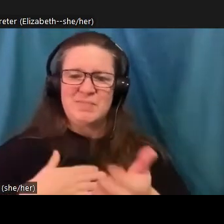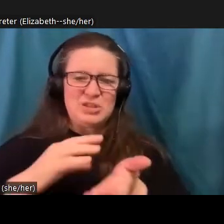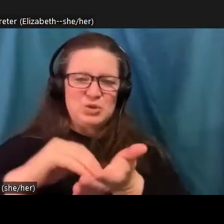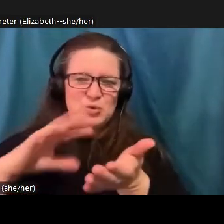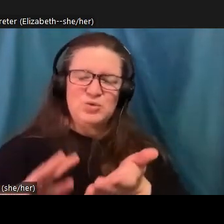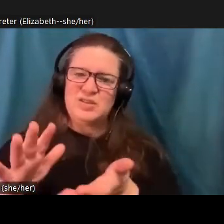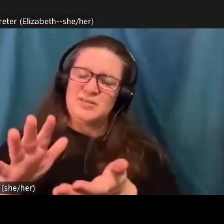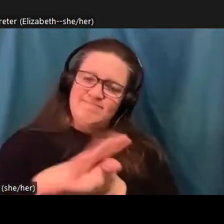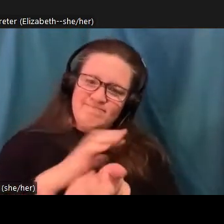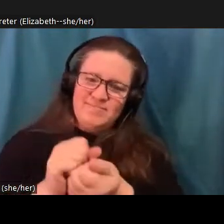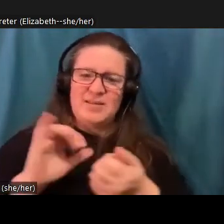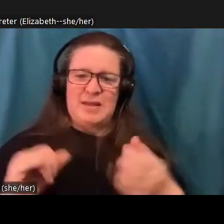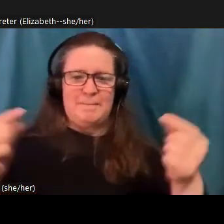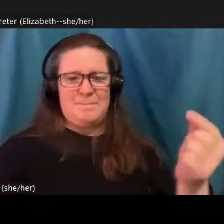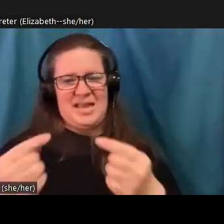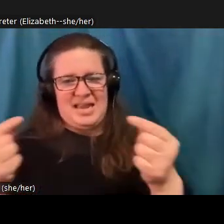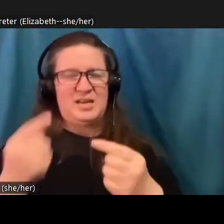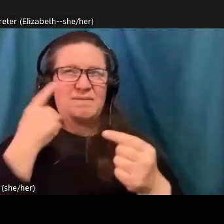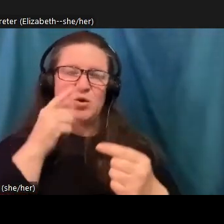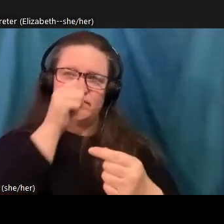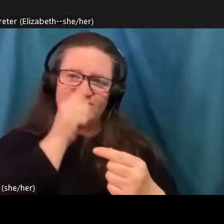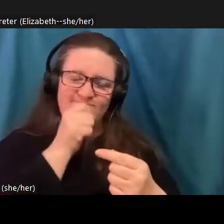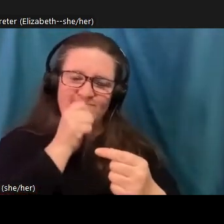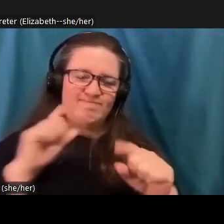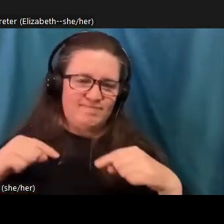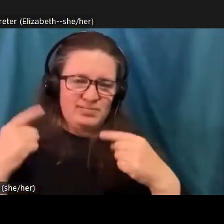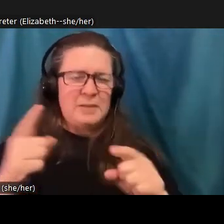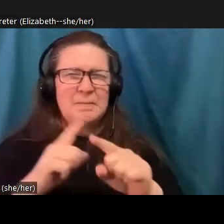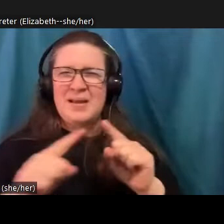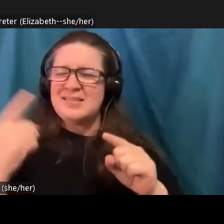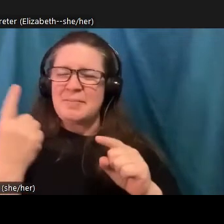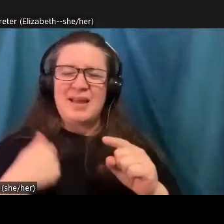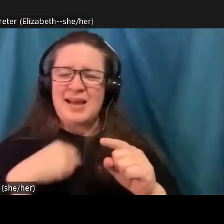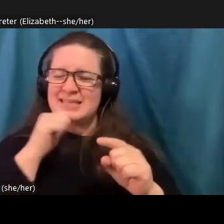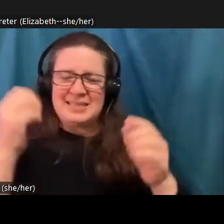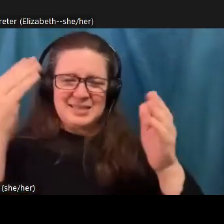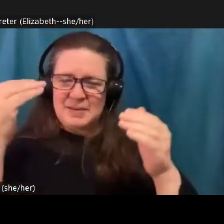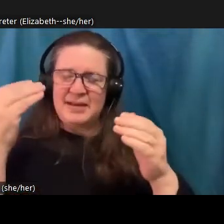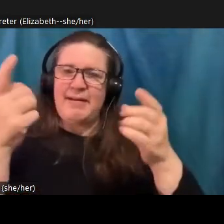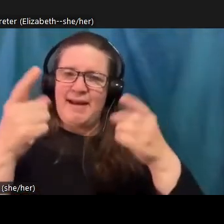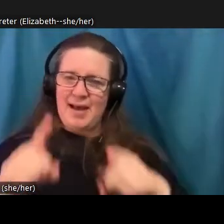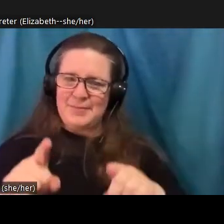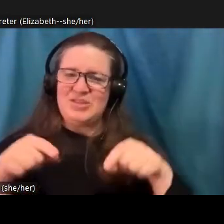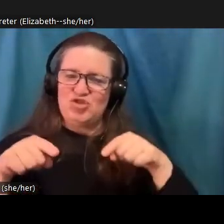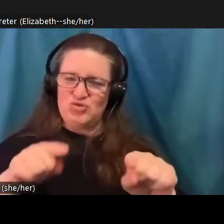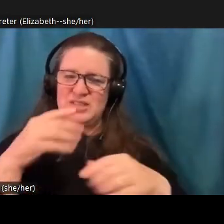But something unexpected happened along the way. I had always thought of grief as a bad thing, a dark state to avoid or